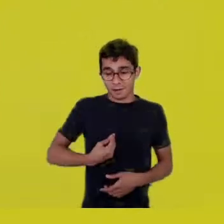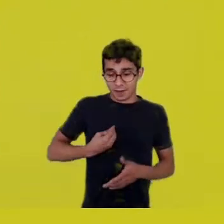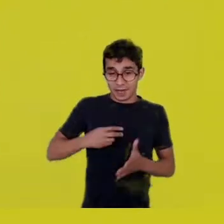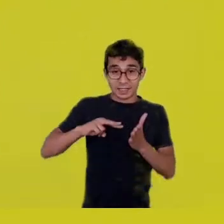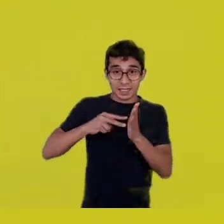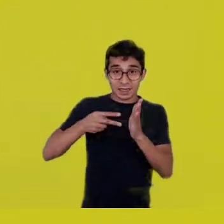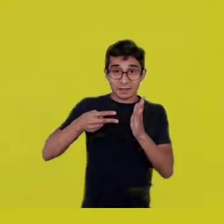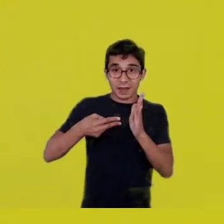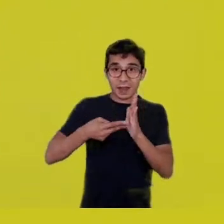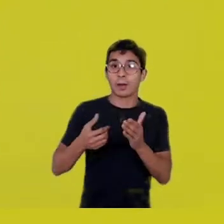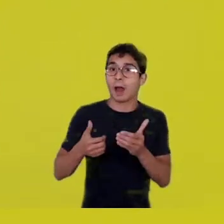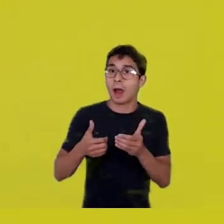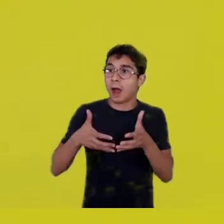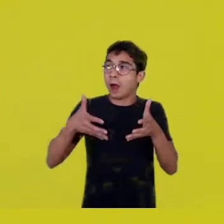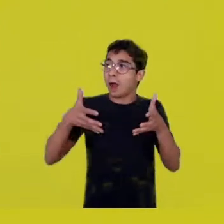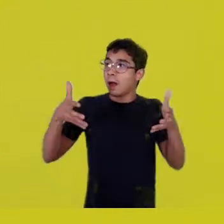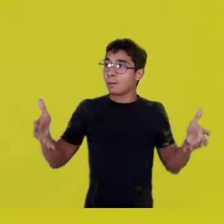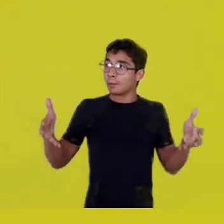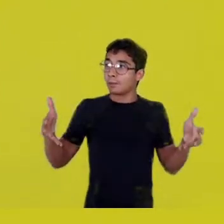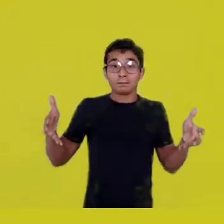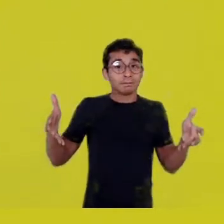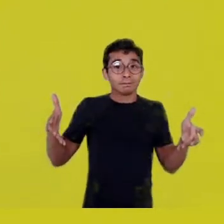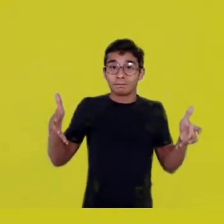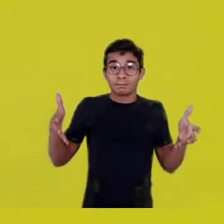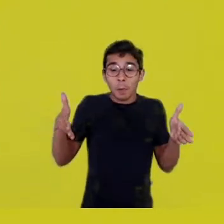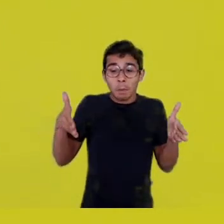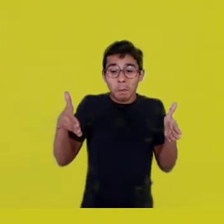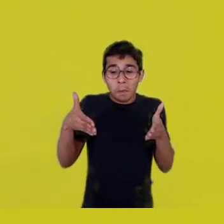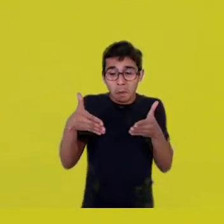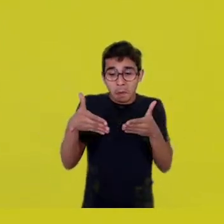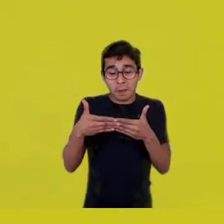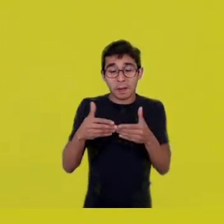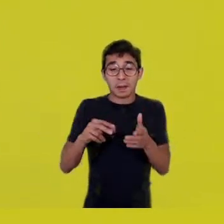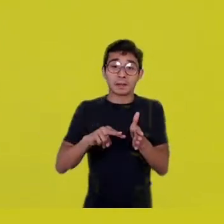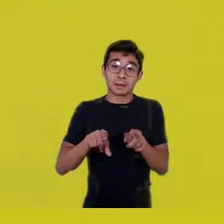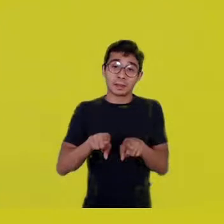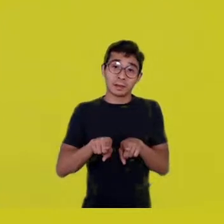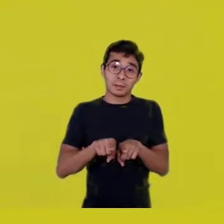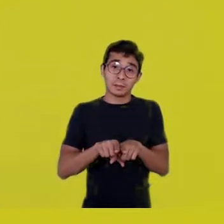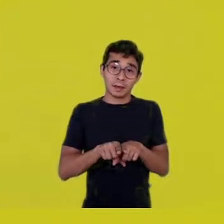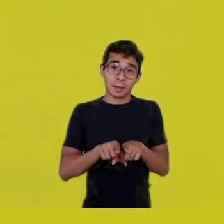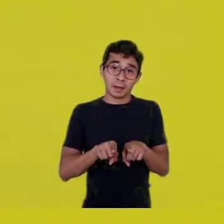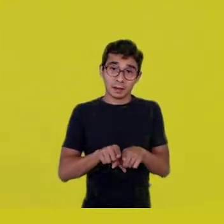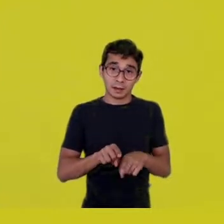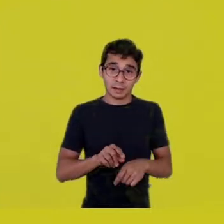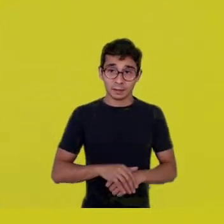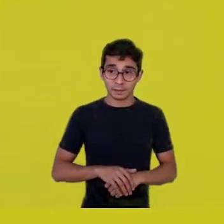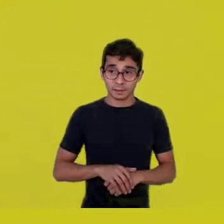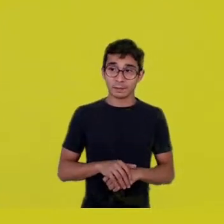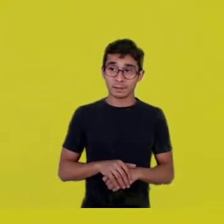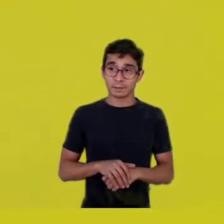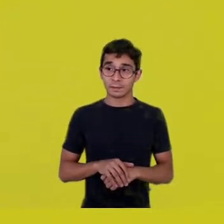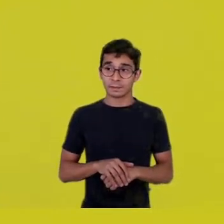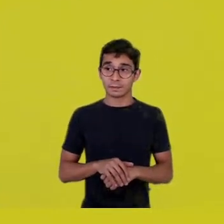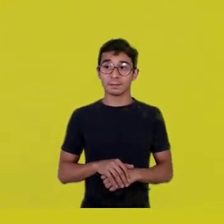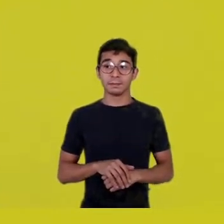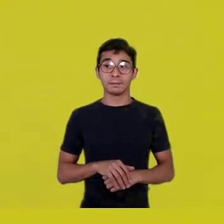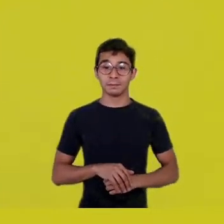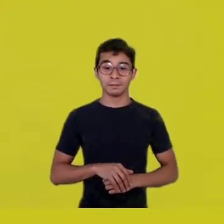Life can be, actually, 100 or 200 guys running away in a ship towards Mars,